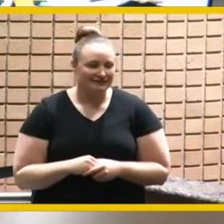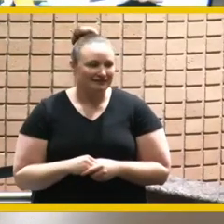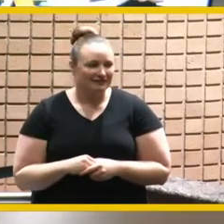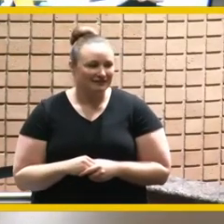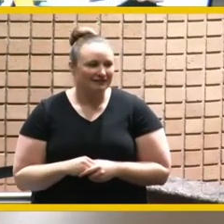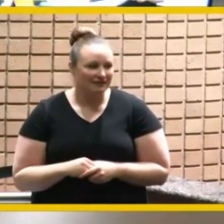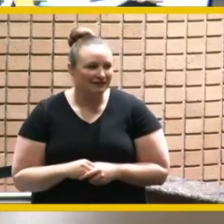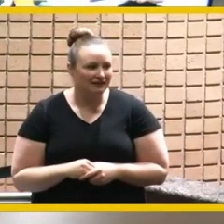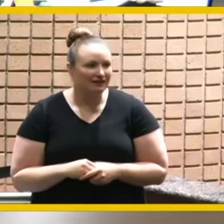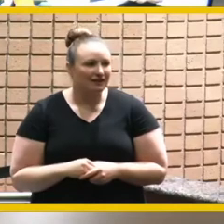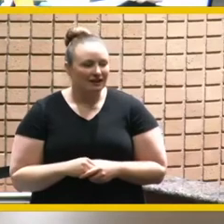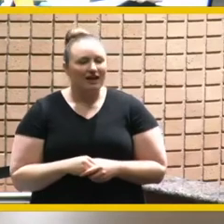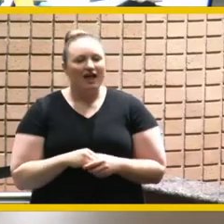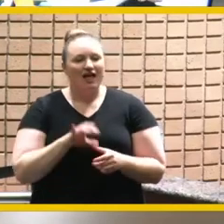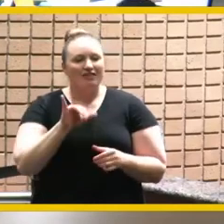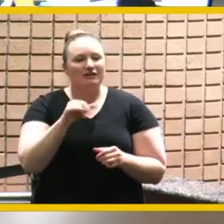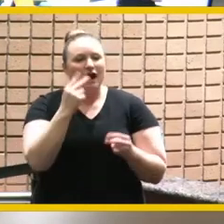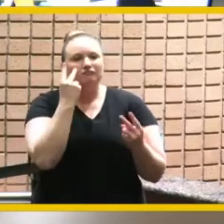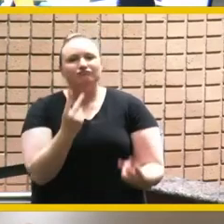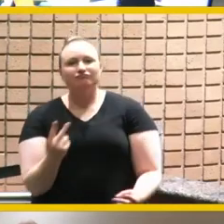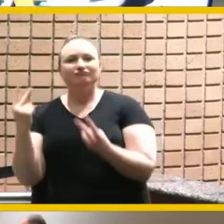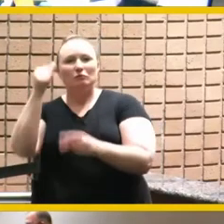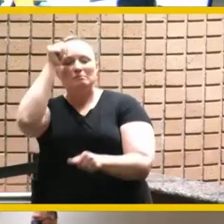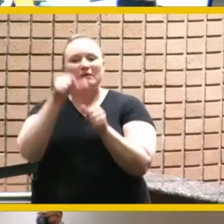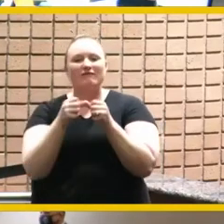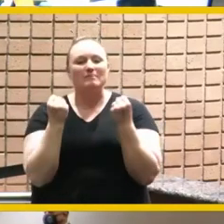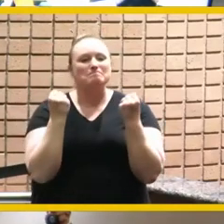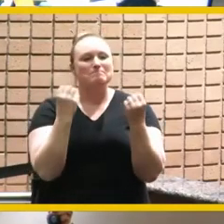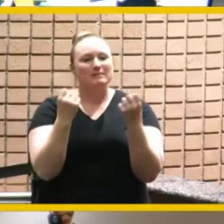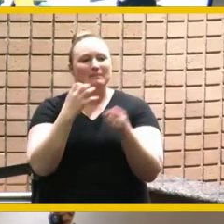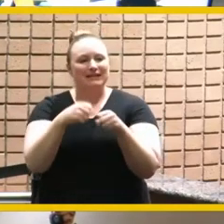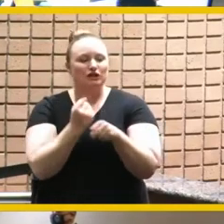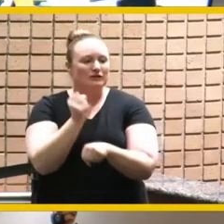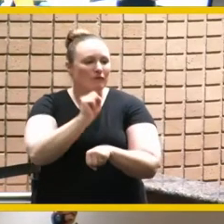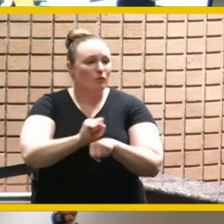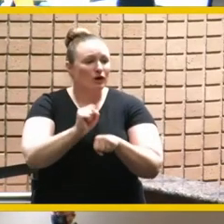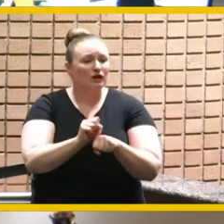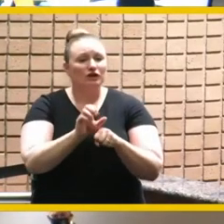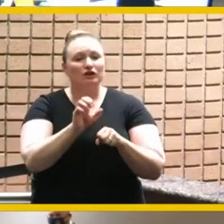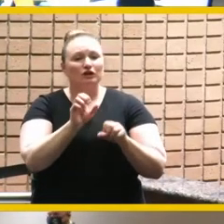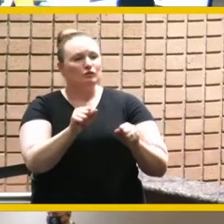of many many years of work so you can hang that somewhere close and dear to you my wife said